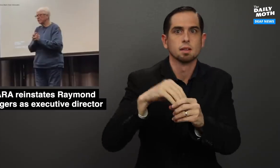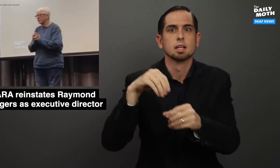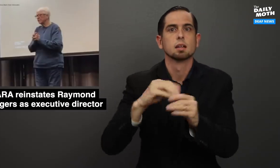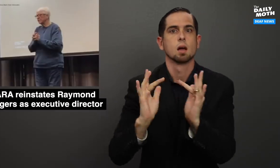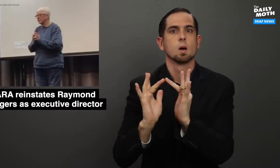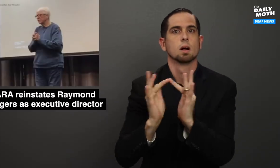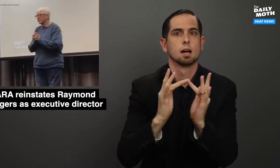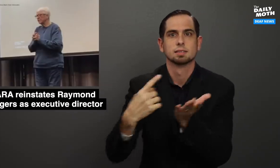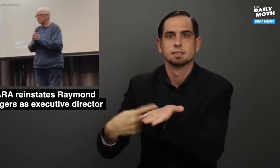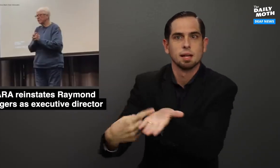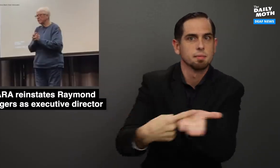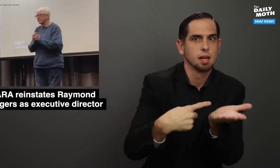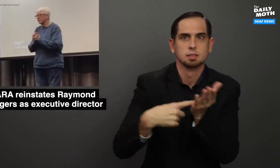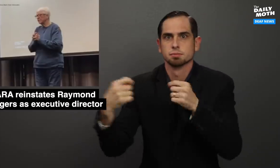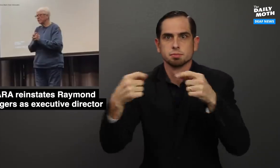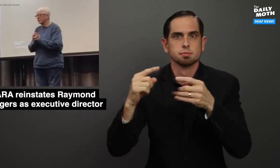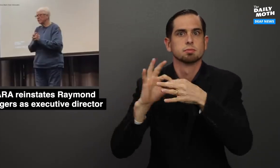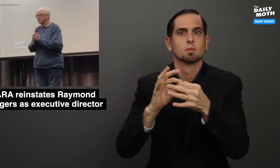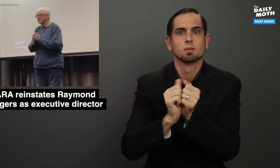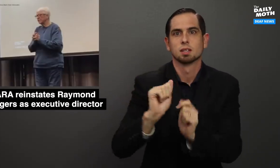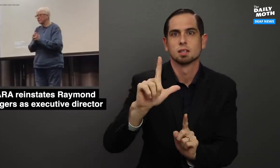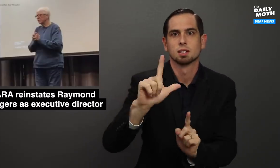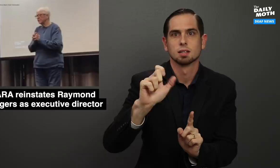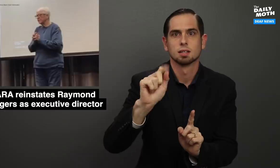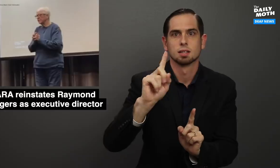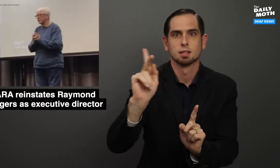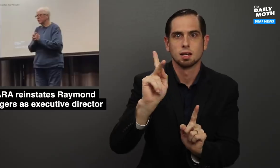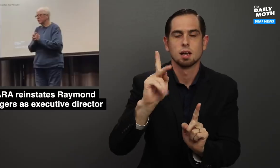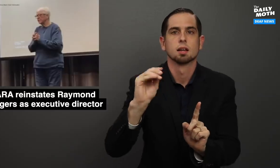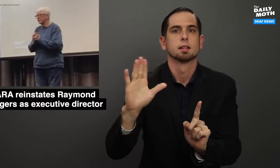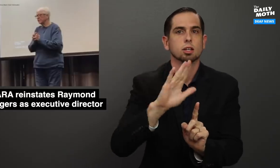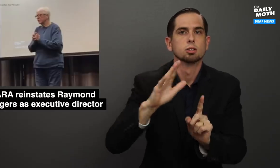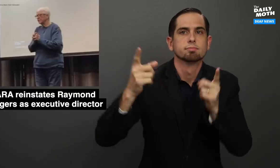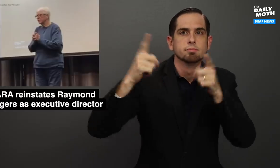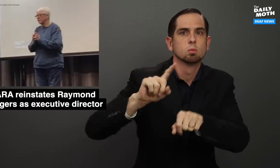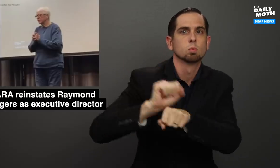in online debates about LEAD-K and their working